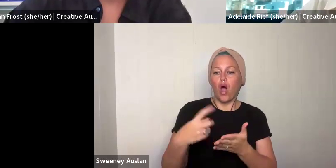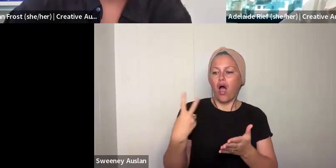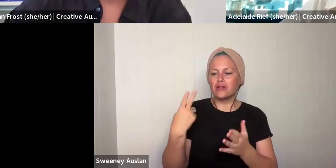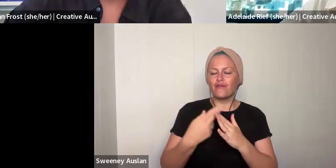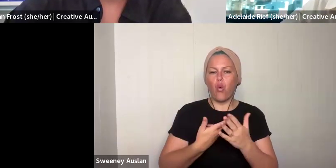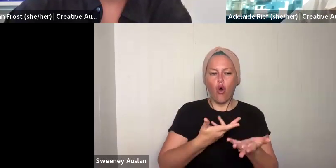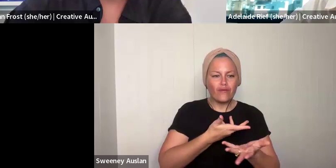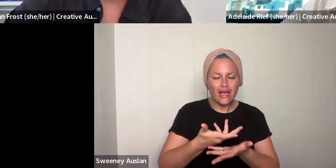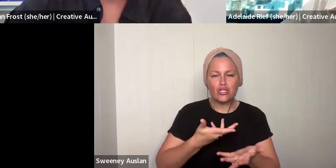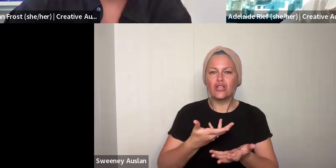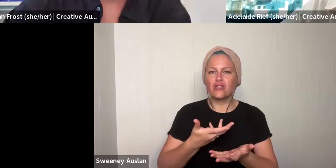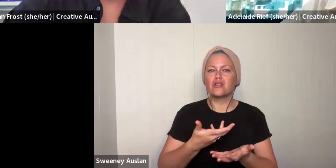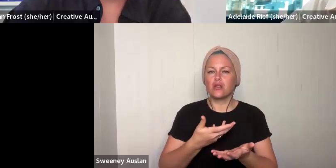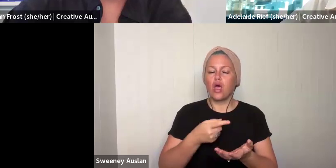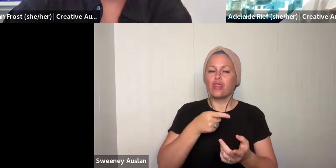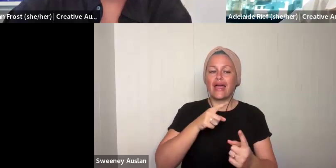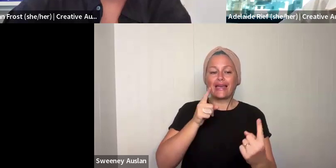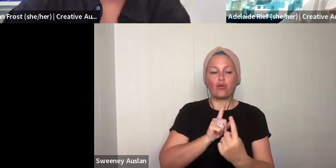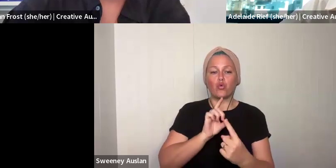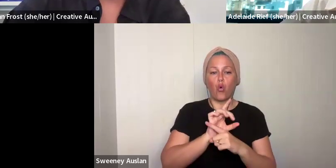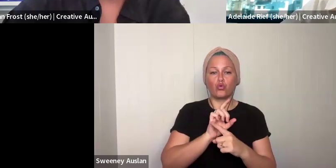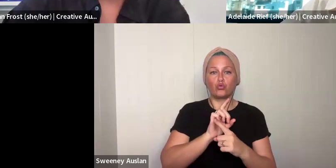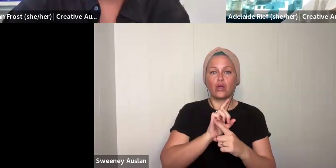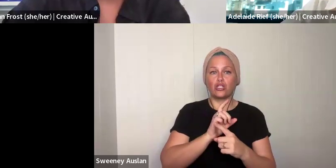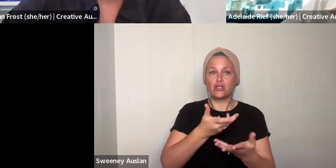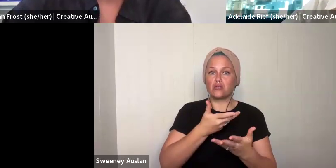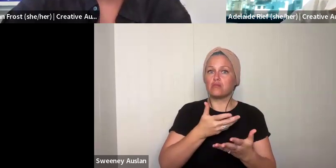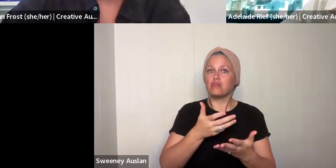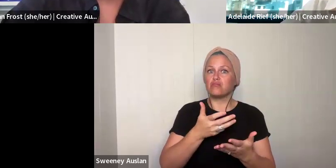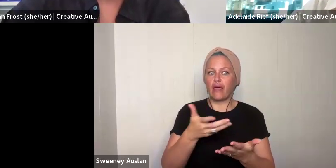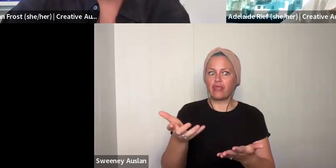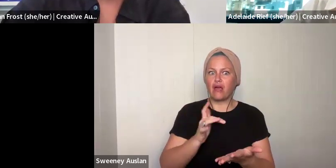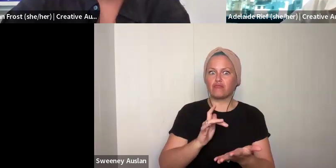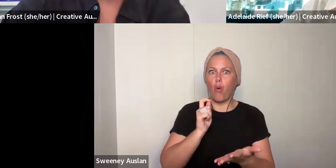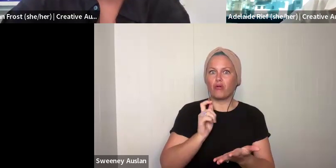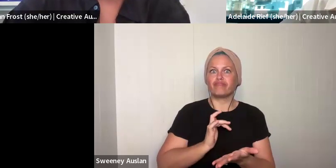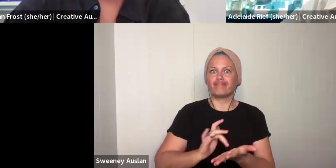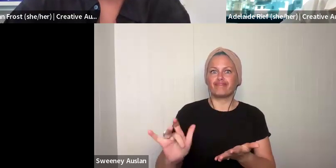weeks. And we know that many of you will be trying to get in touch with us to